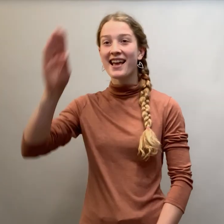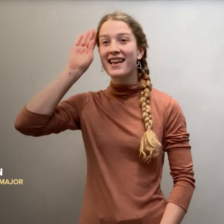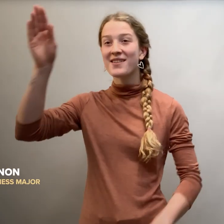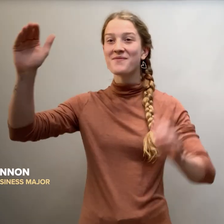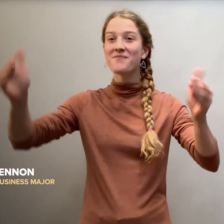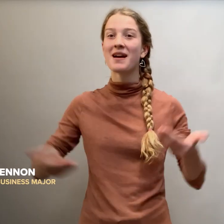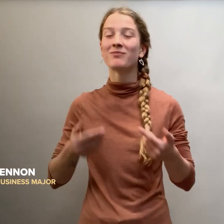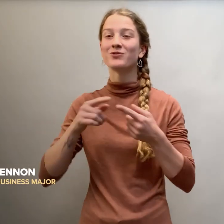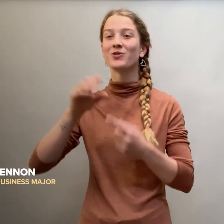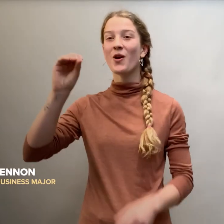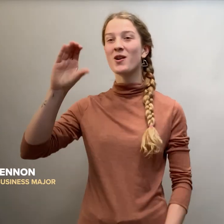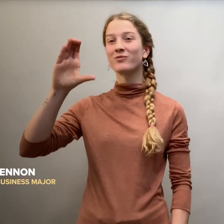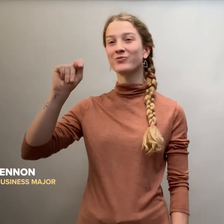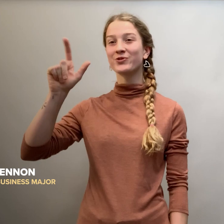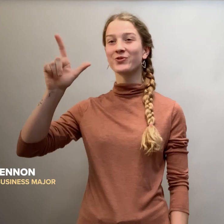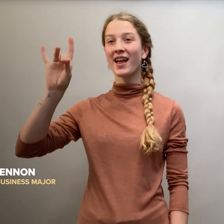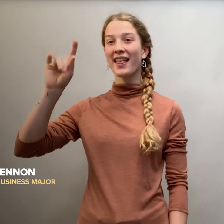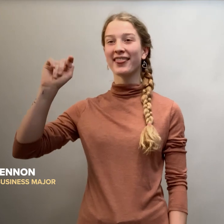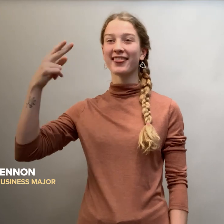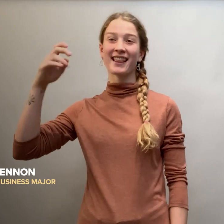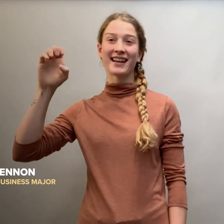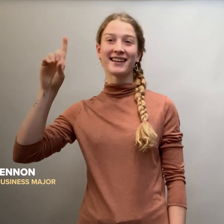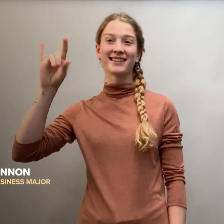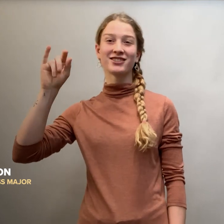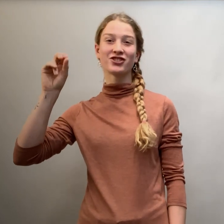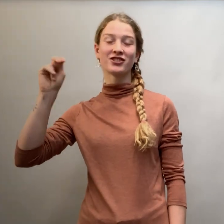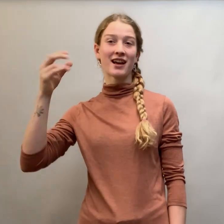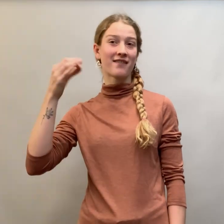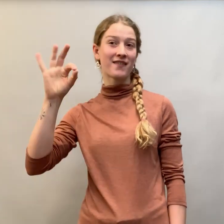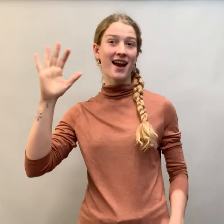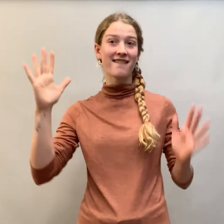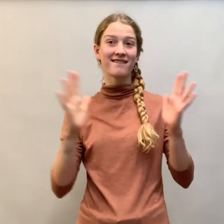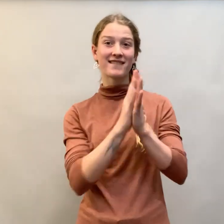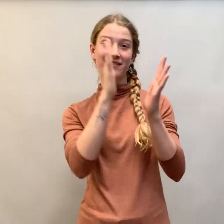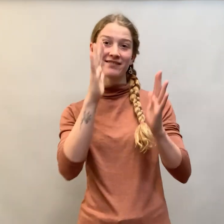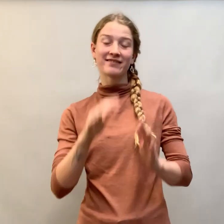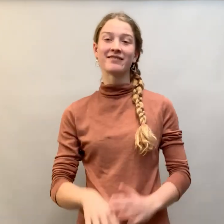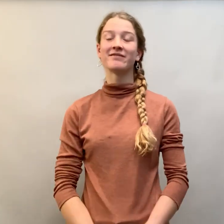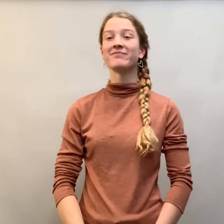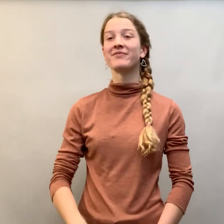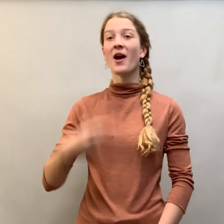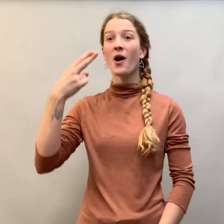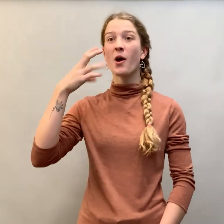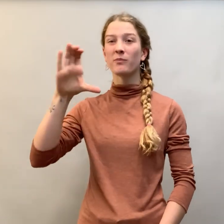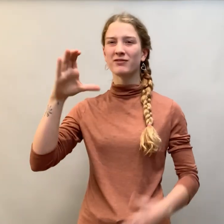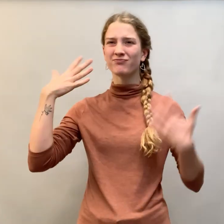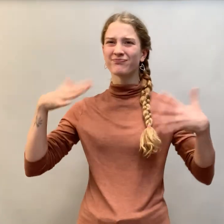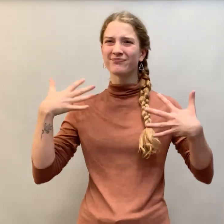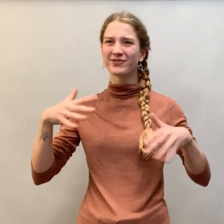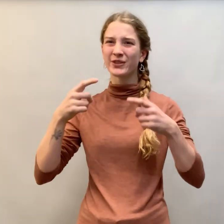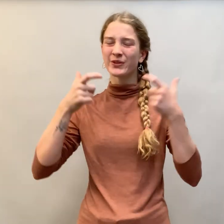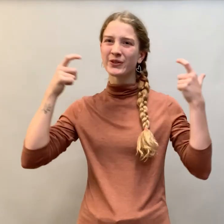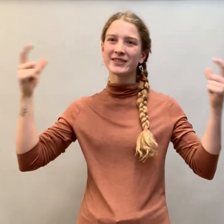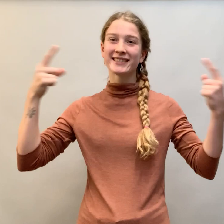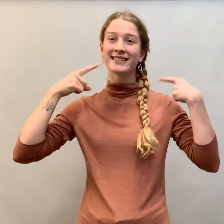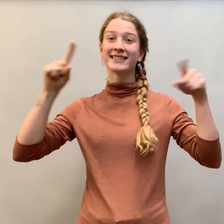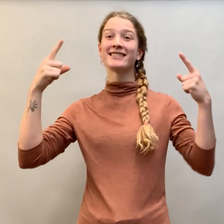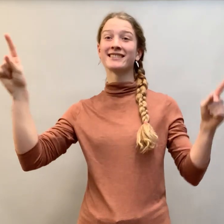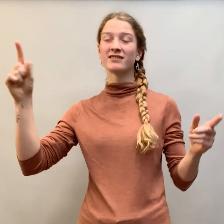Welcome to the October 28th edition of Hi5! Homecoming was a huge success!